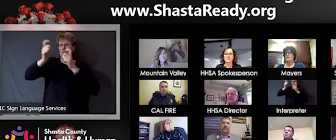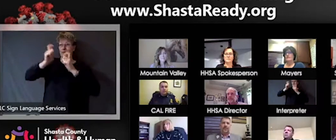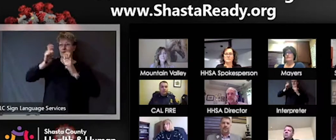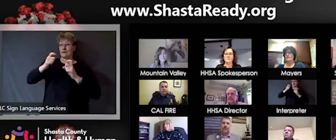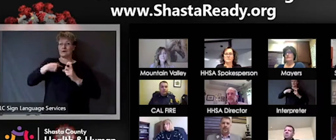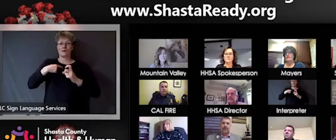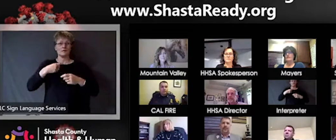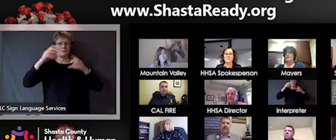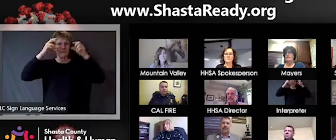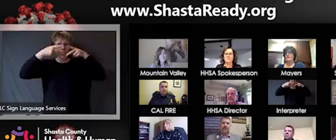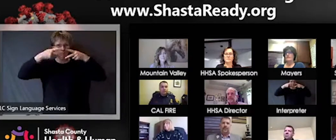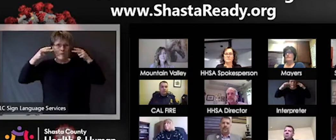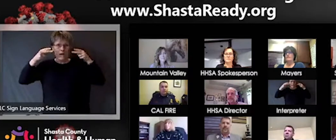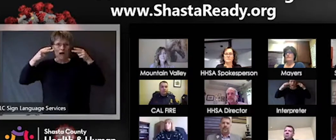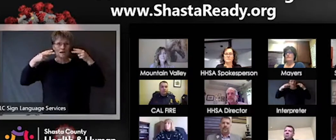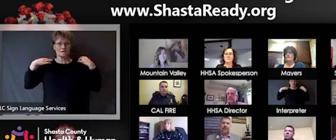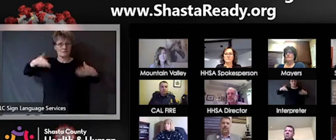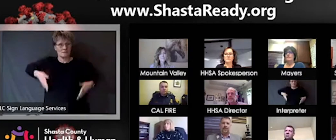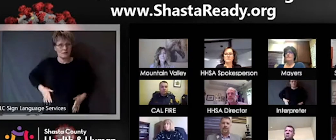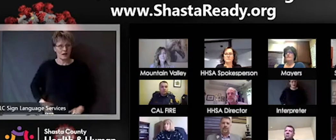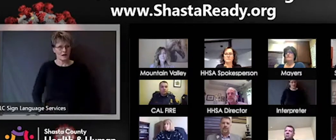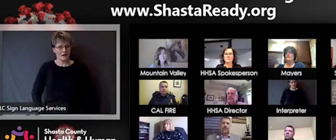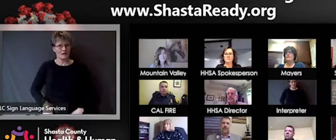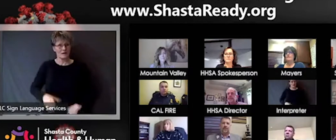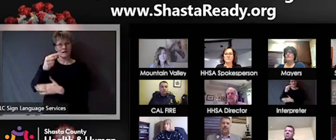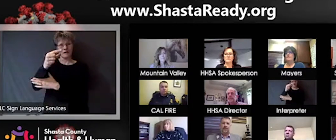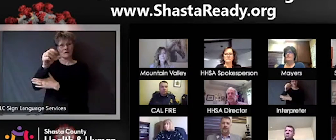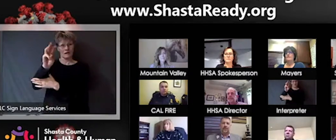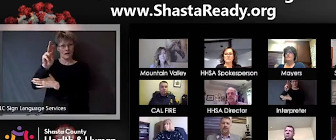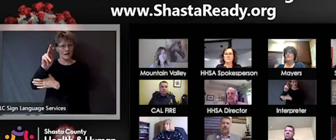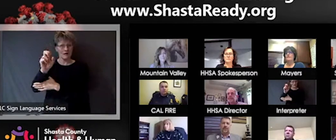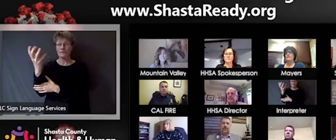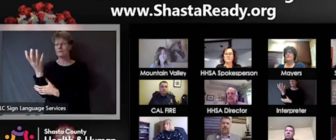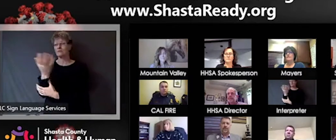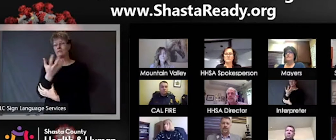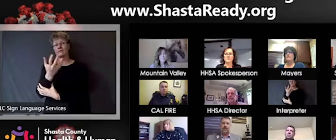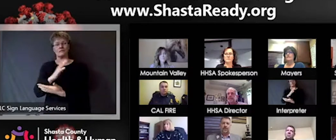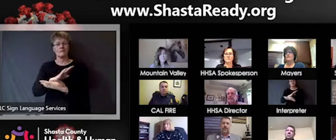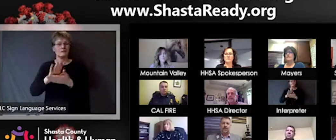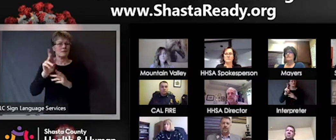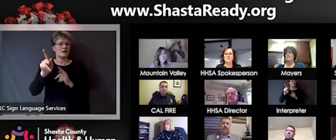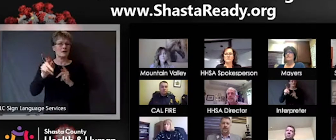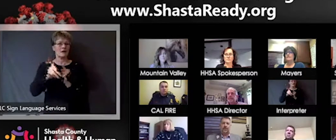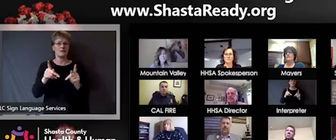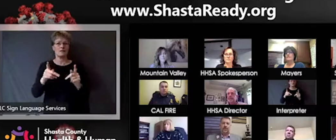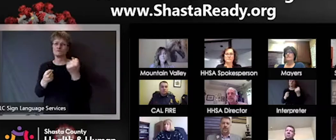folks, so it's really nice that people are coming together in these hard times.